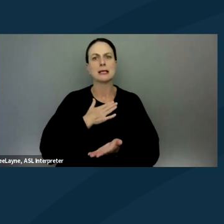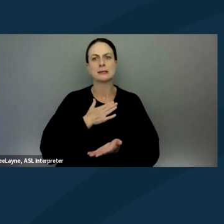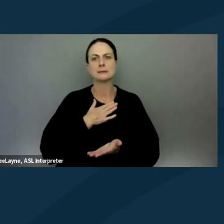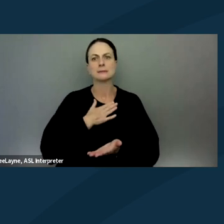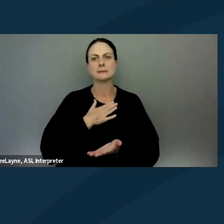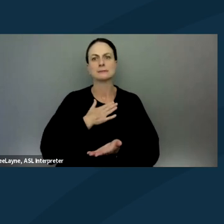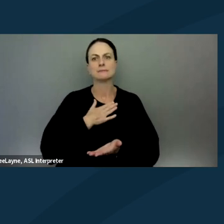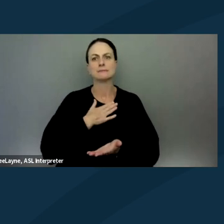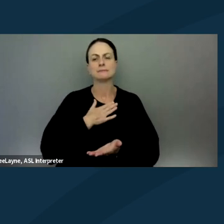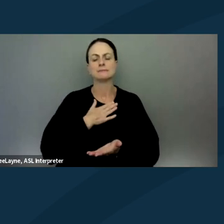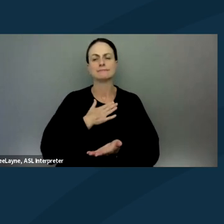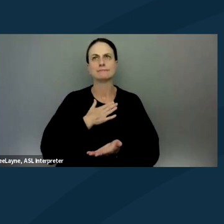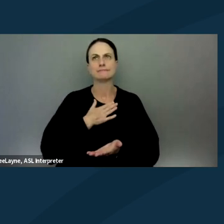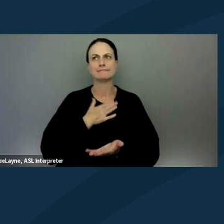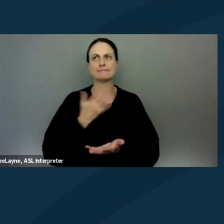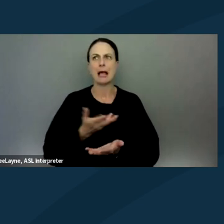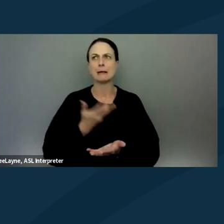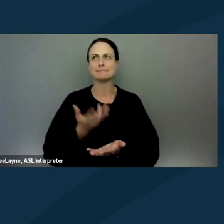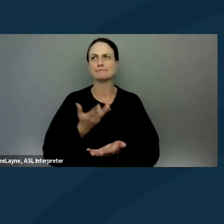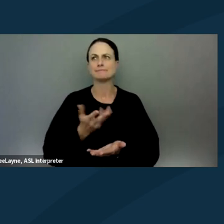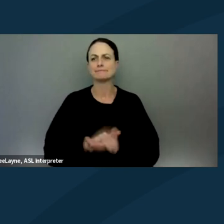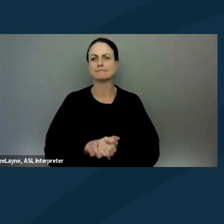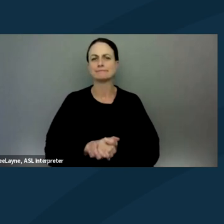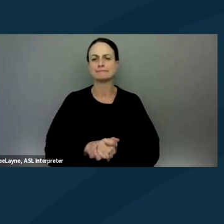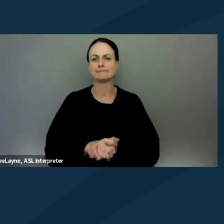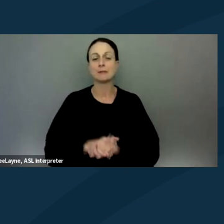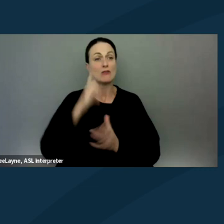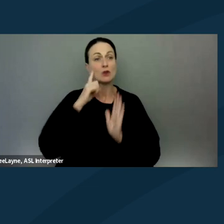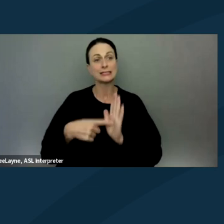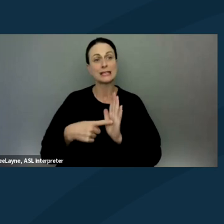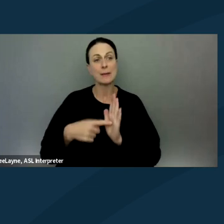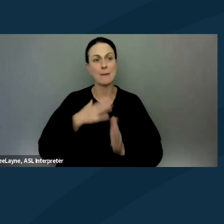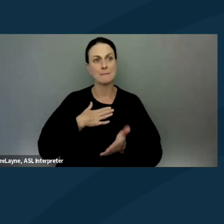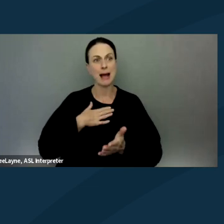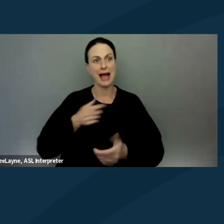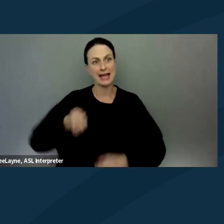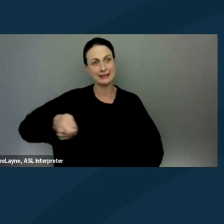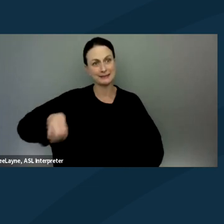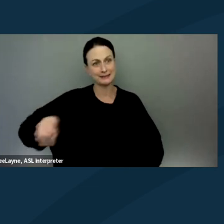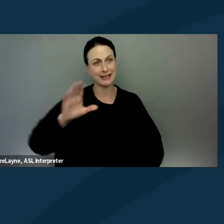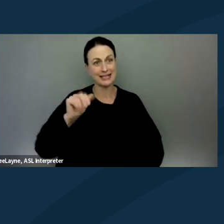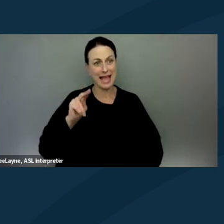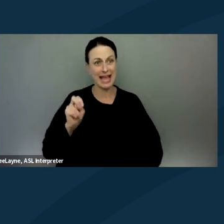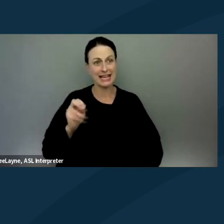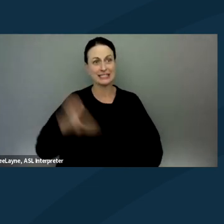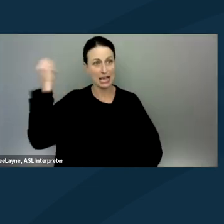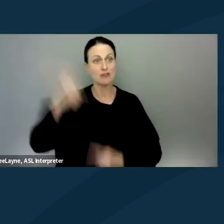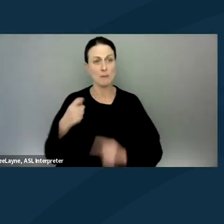I've often had my, for instance, my tactile cane taken from me.